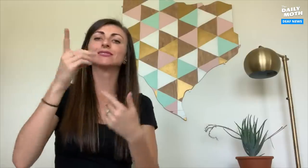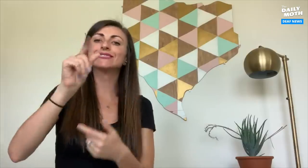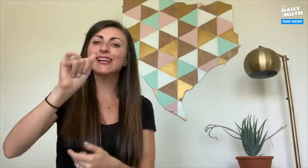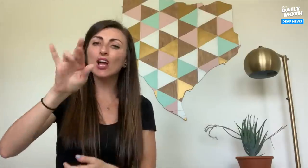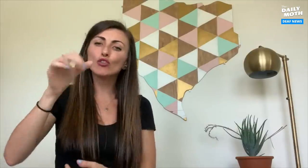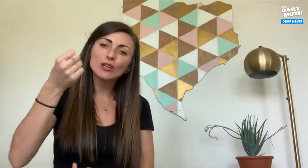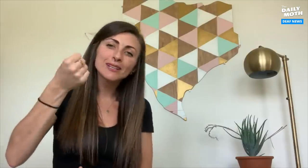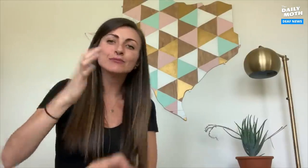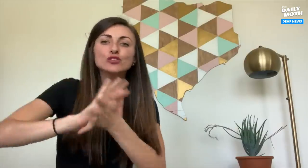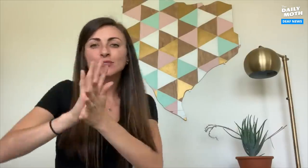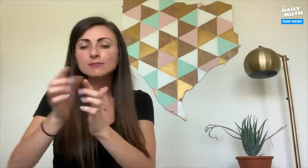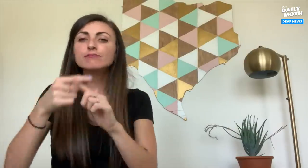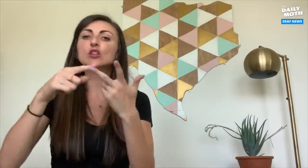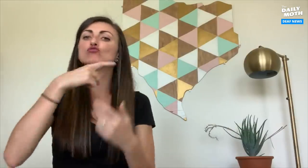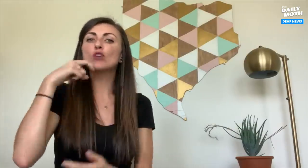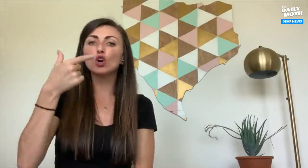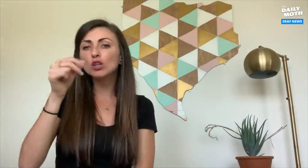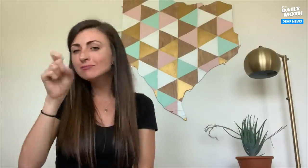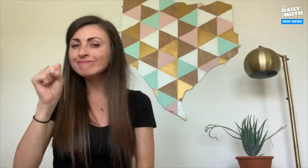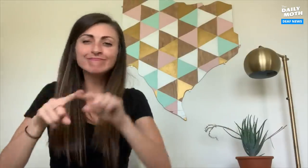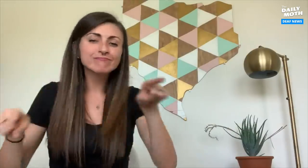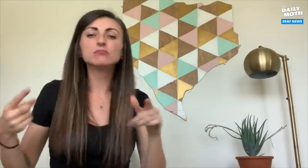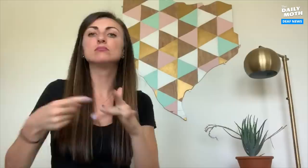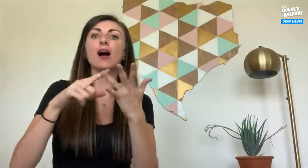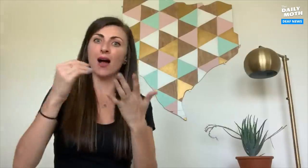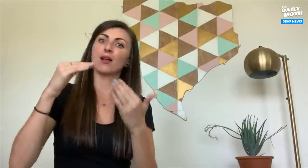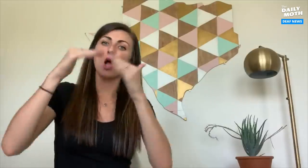diary, cheese, dry goods and other things.